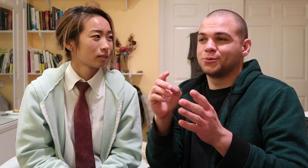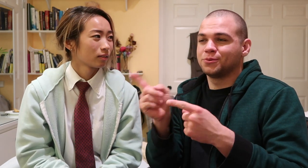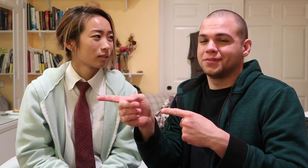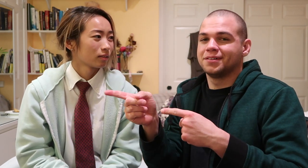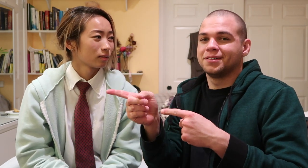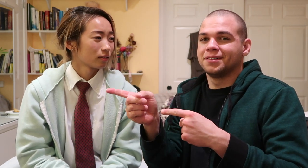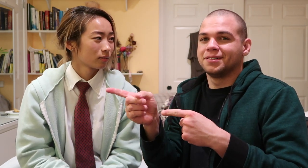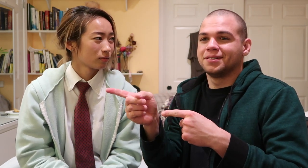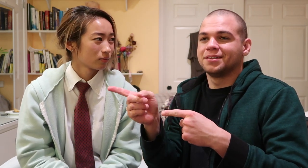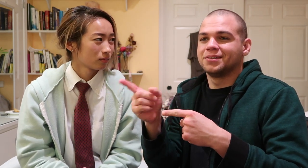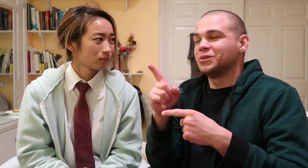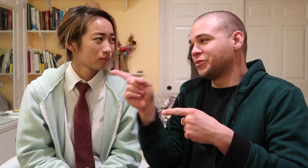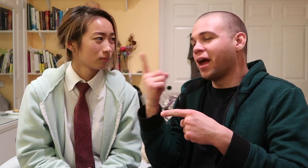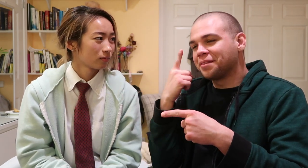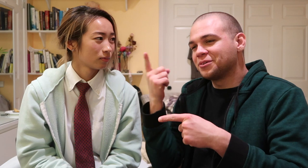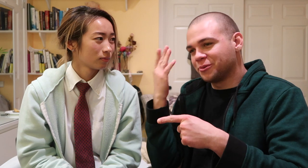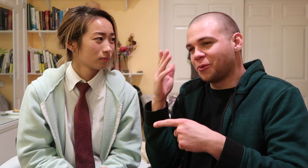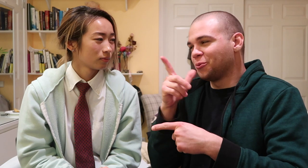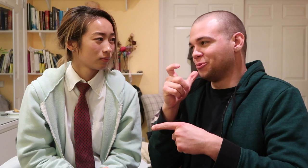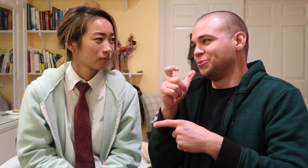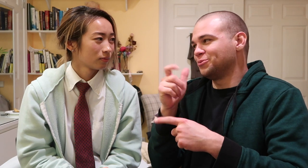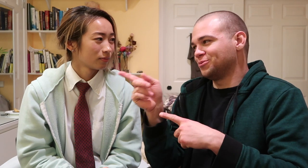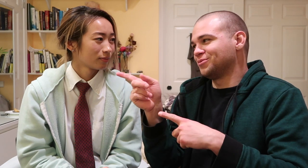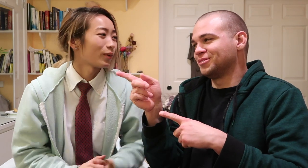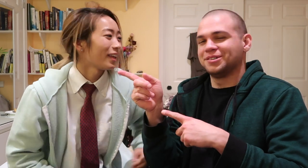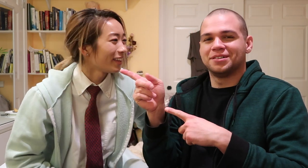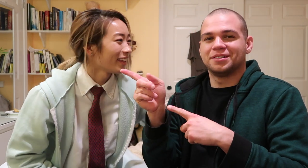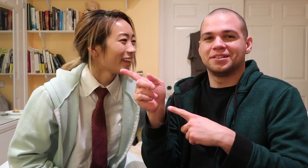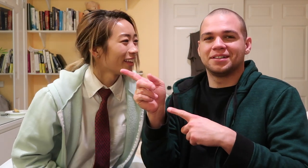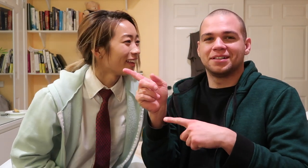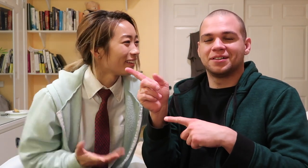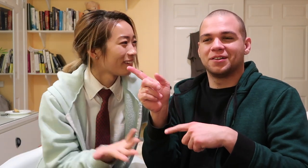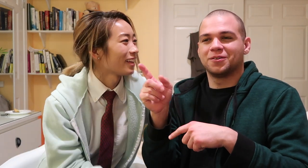one other example I think you know who what